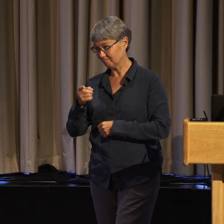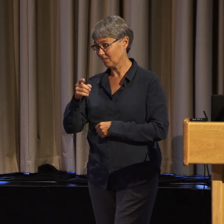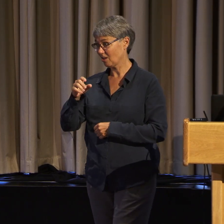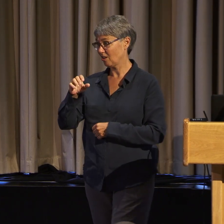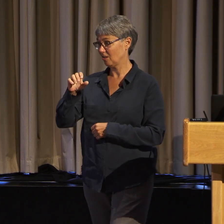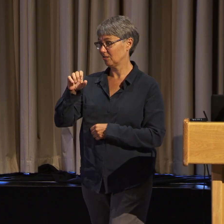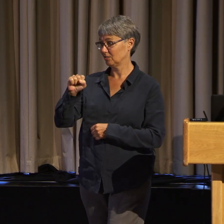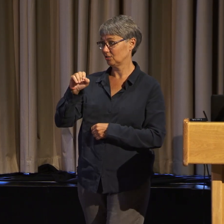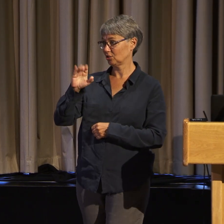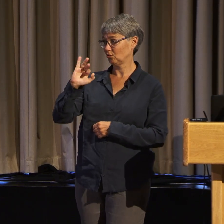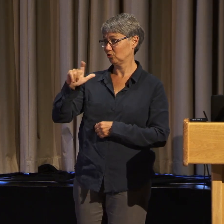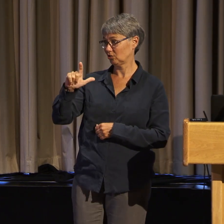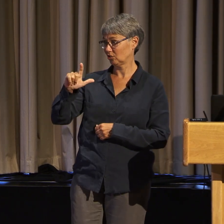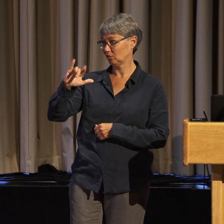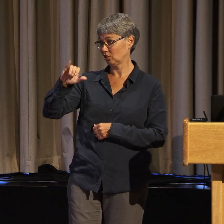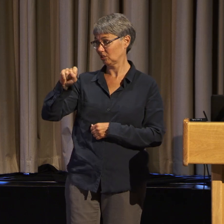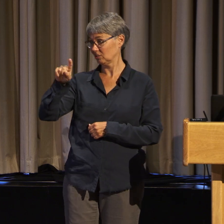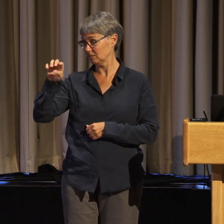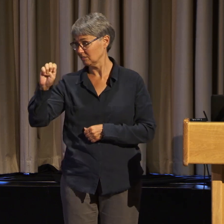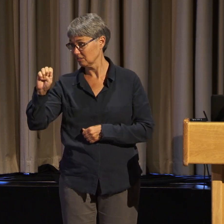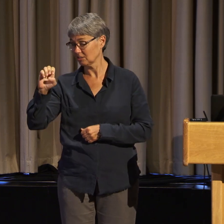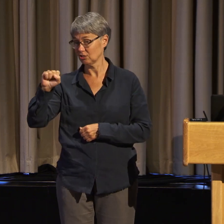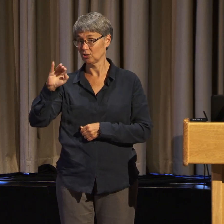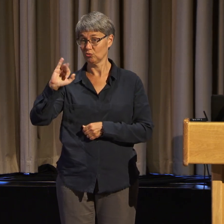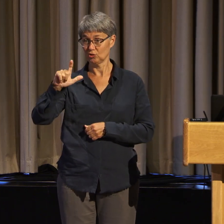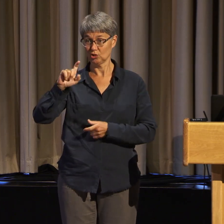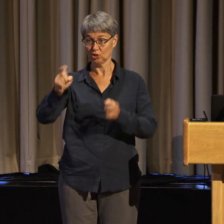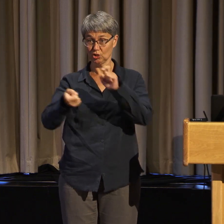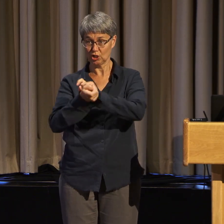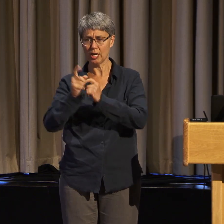movements from the age of 16.